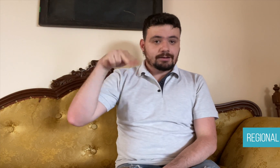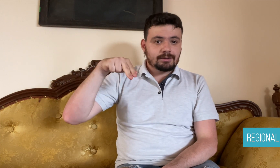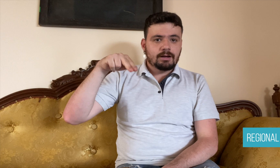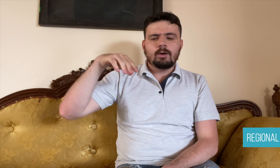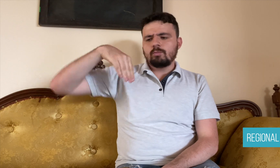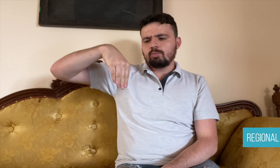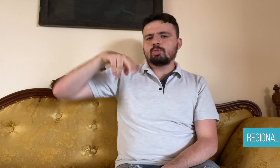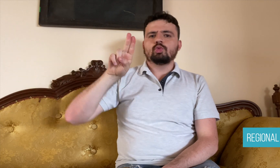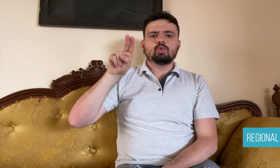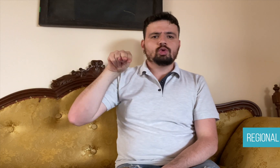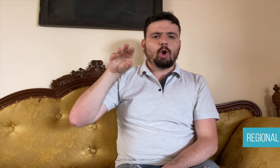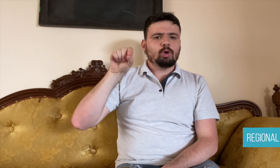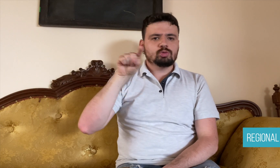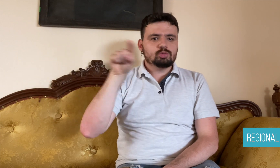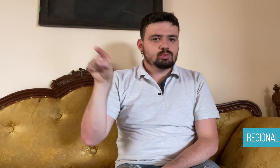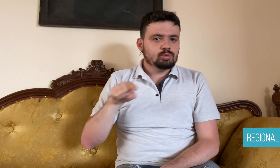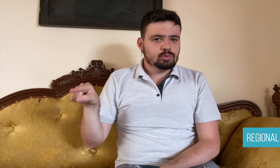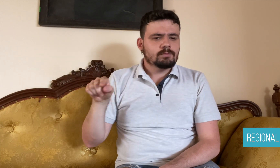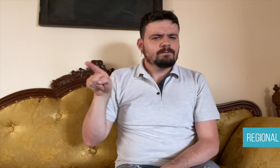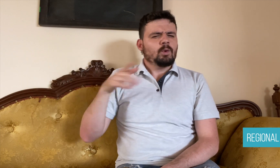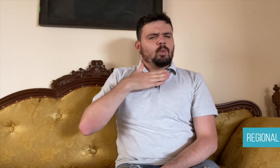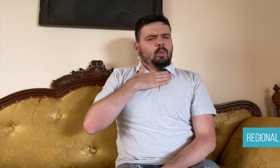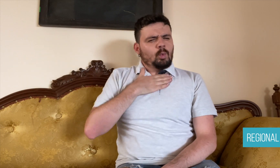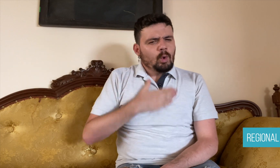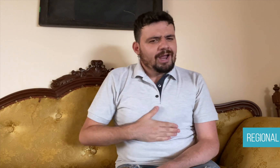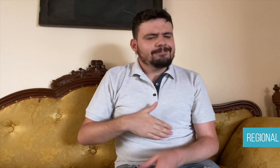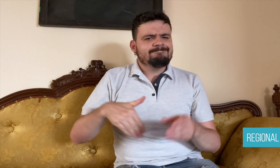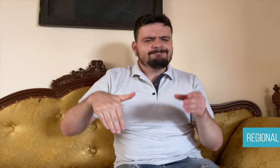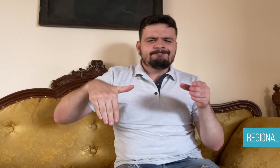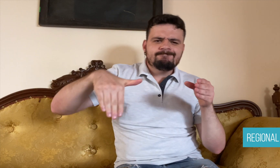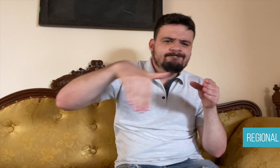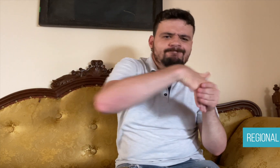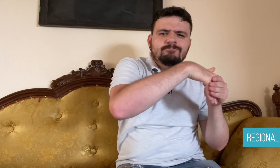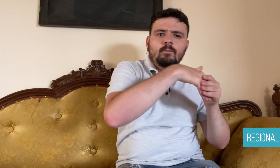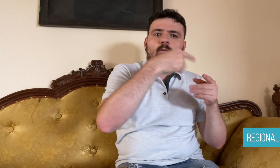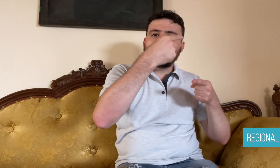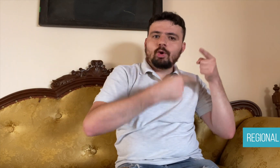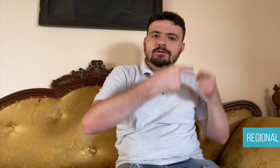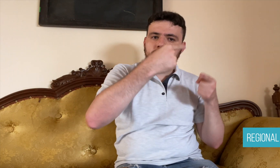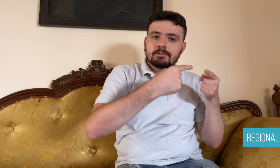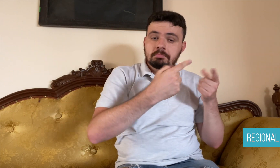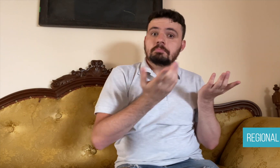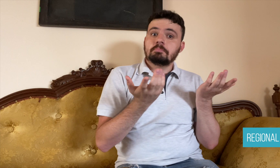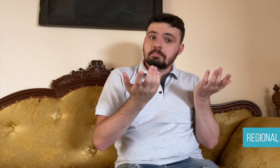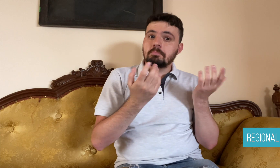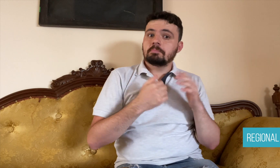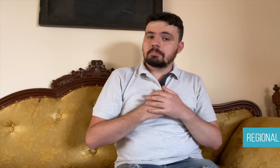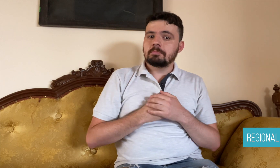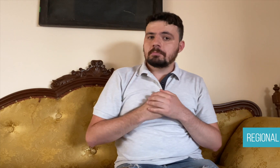to be involved in politics. He campaigned in an election